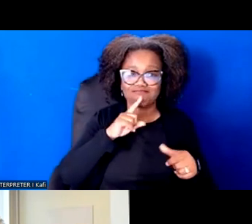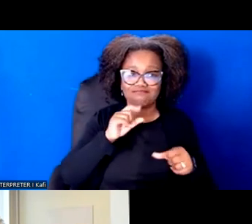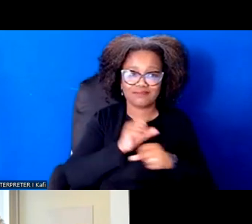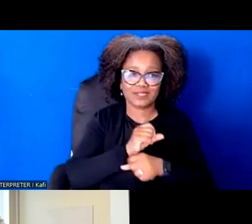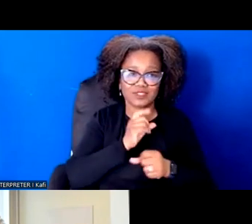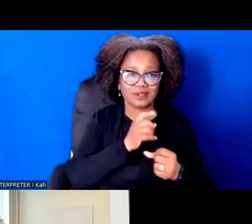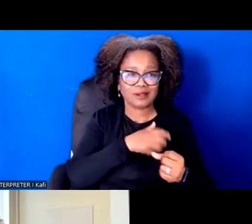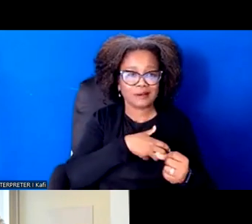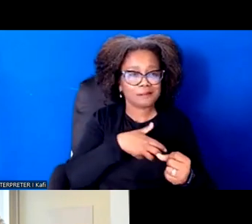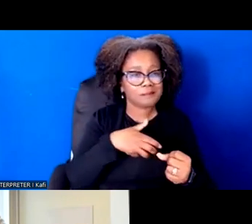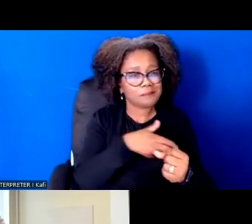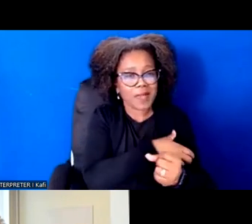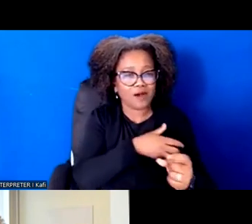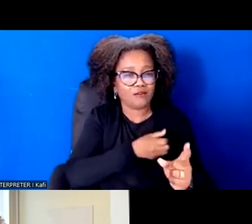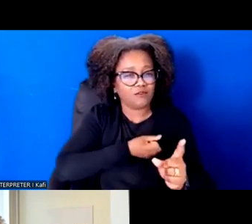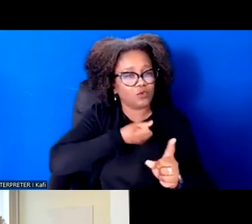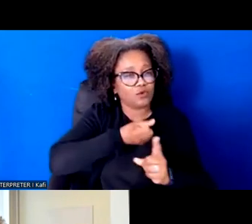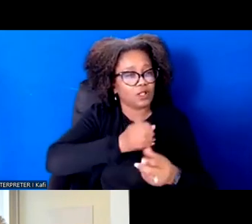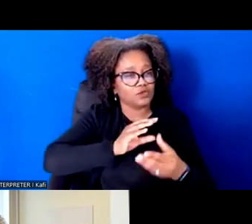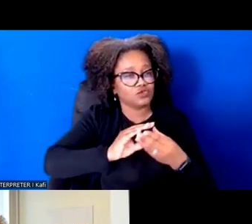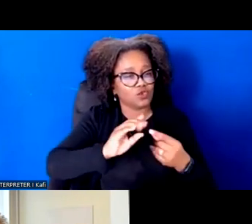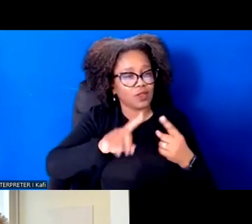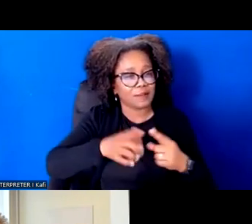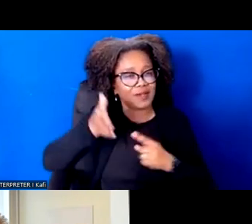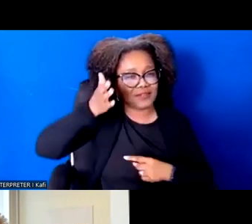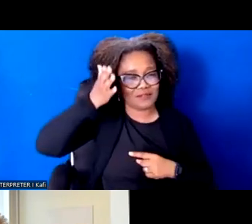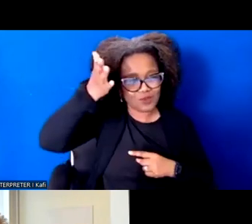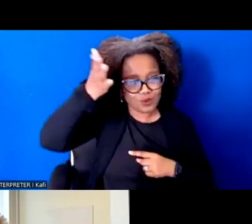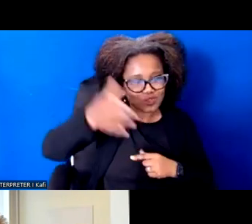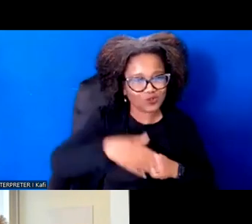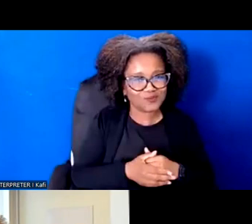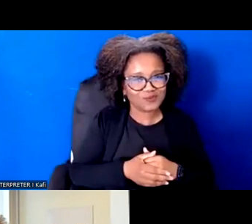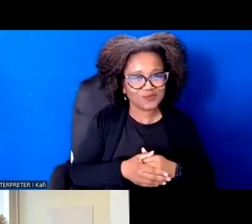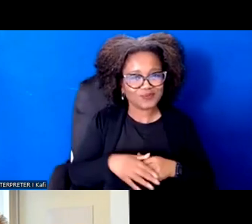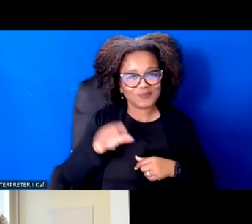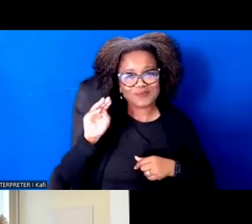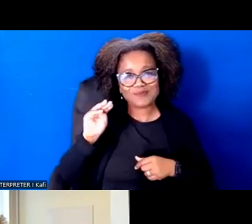Many will open up by saying they we'll just have a list of complaints or a list of issues.